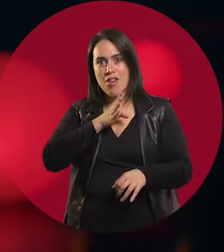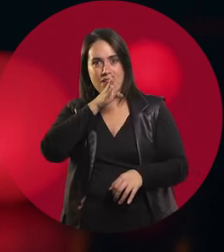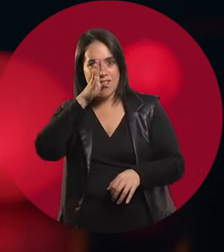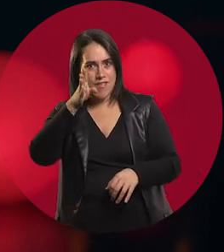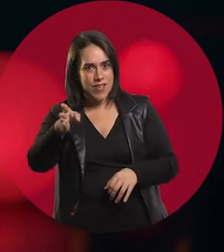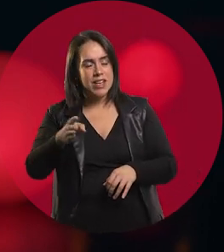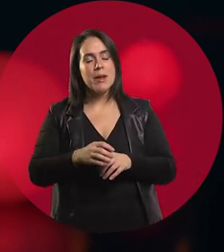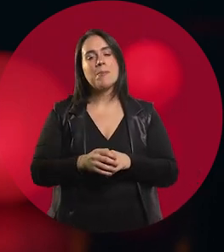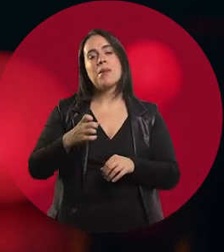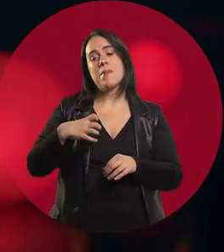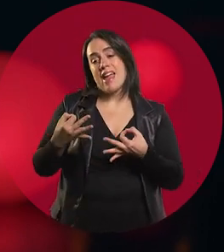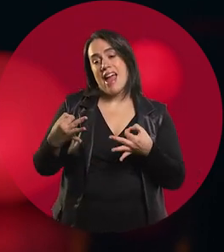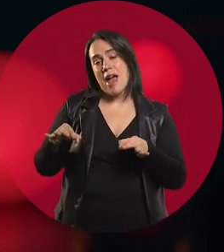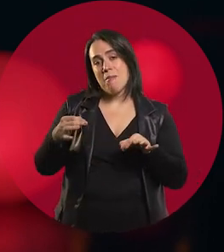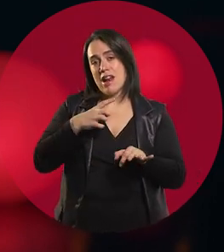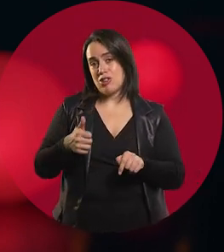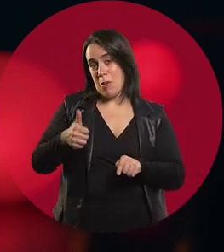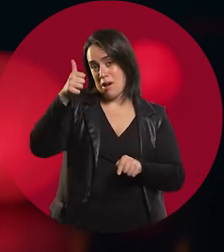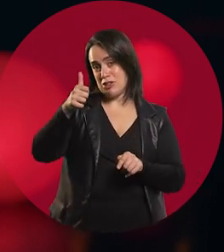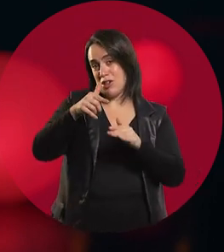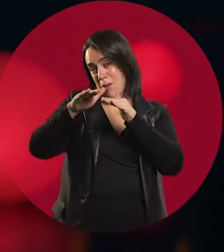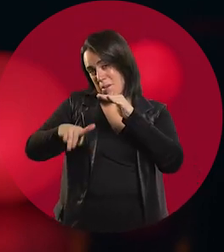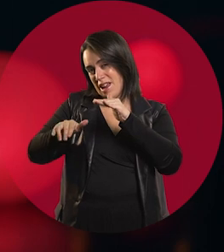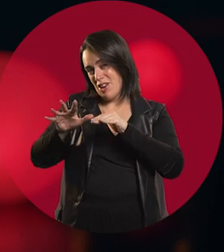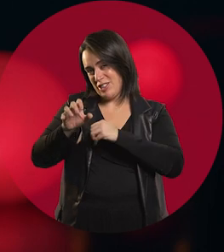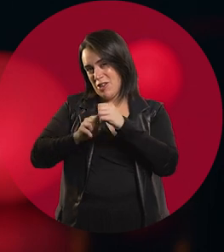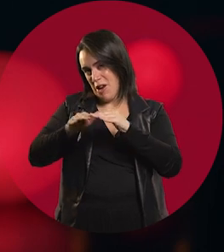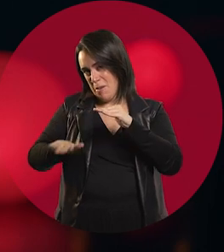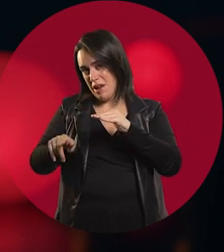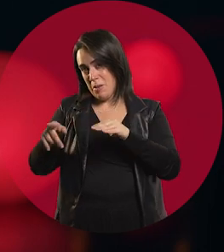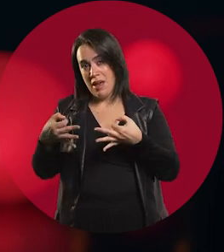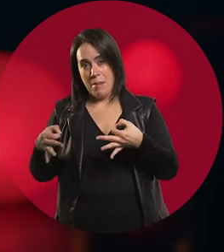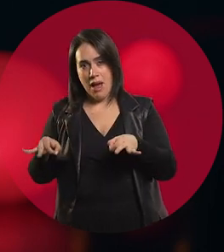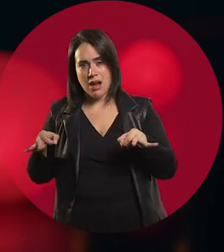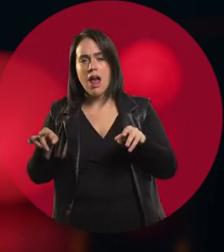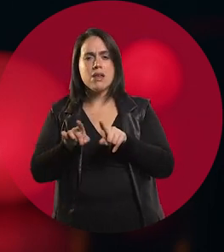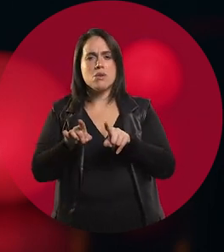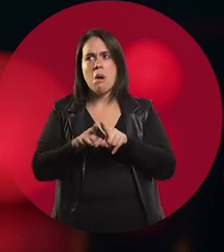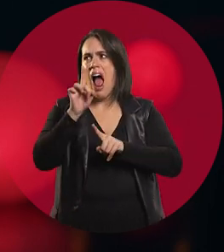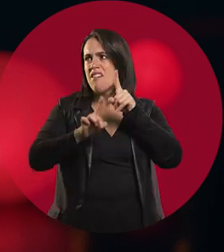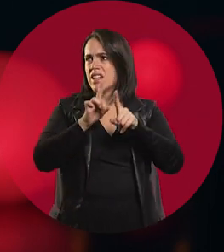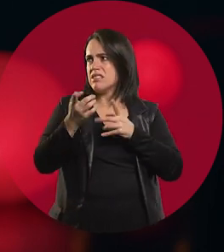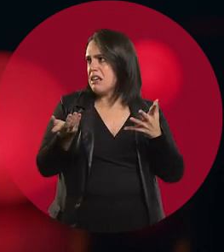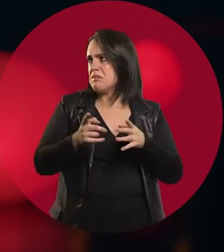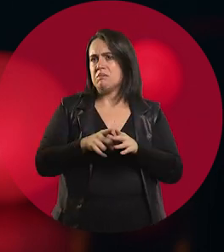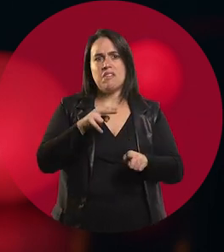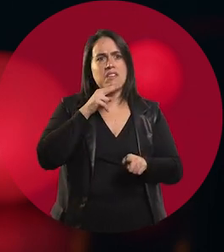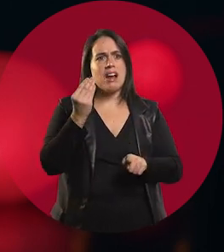I'm five years older than my brother, and when we went to the movies as small kids. Sometimes we would go Friday, Saturday and Sunday.